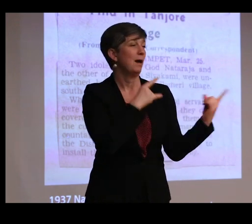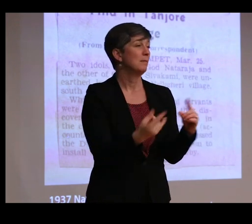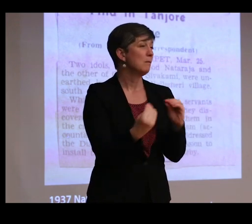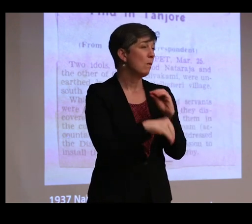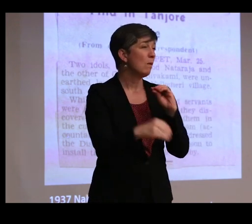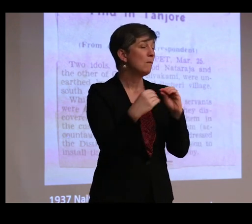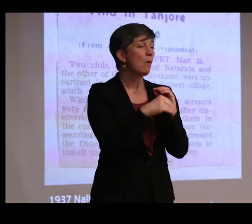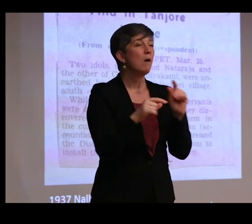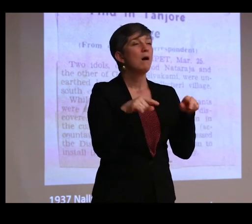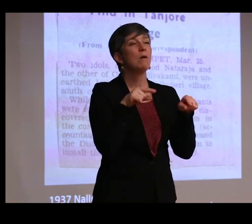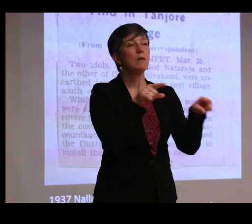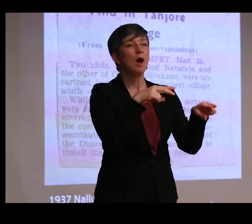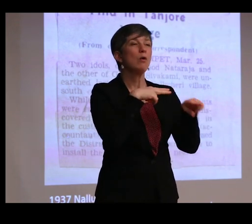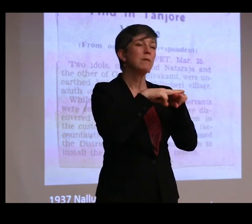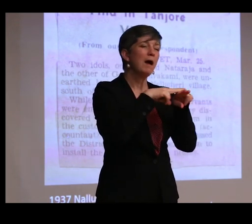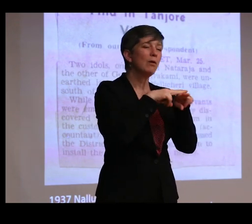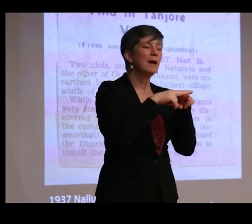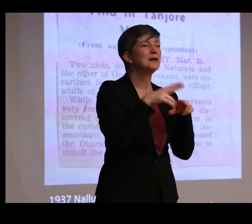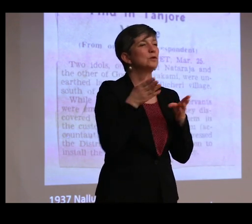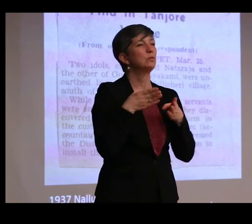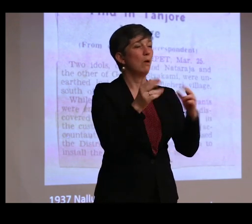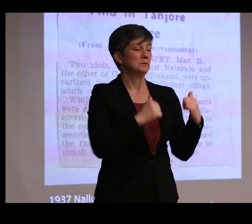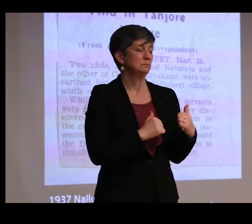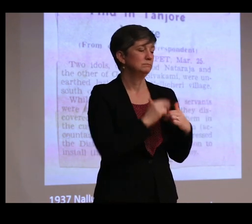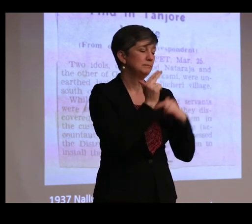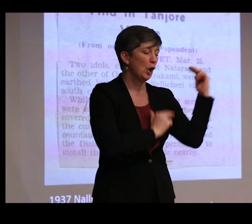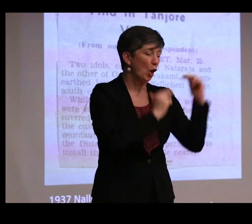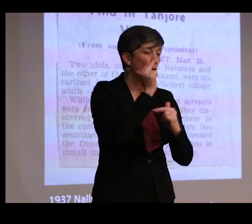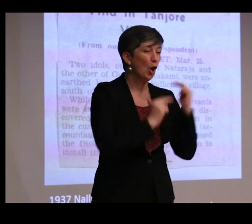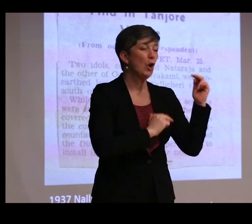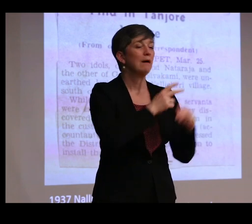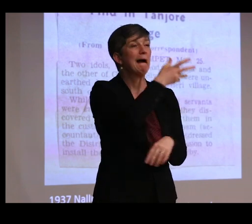as railways and roads were being built and as agriculture was being expanded or even